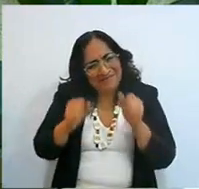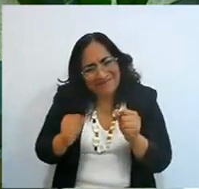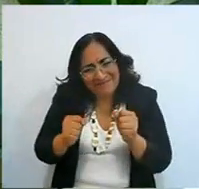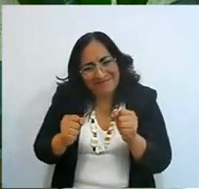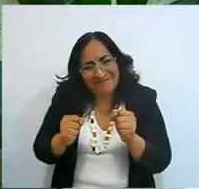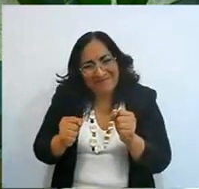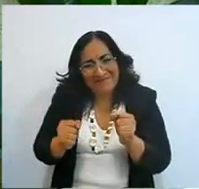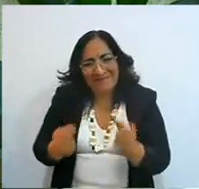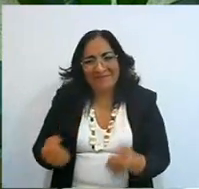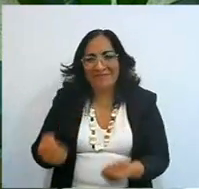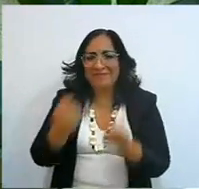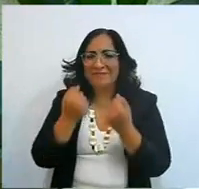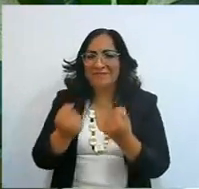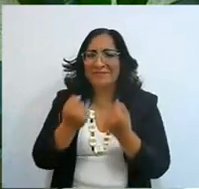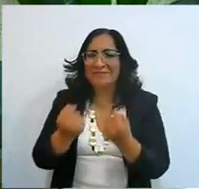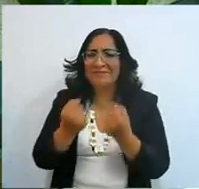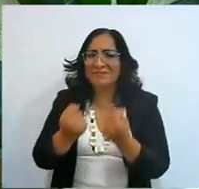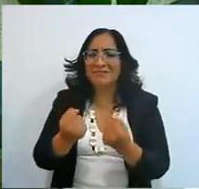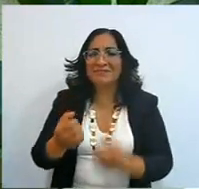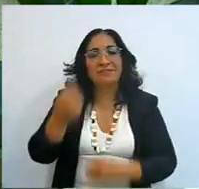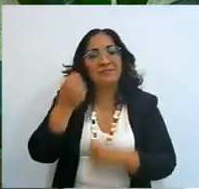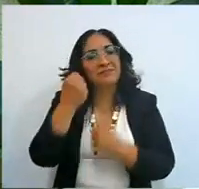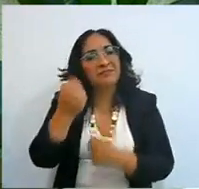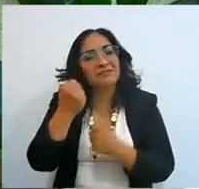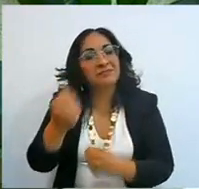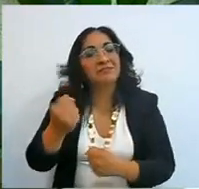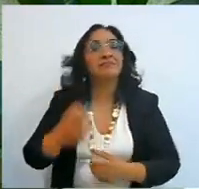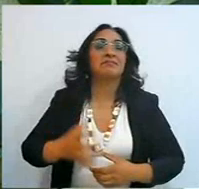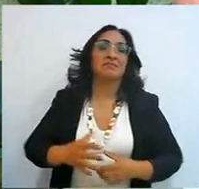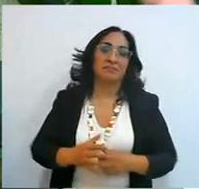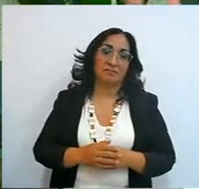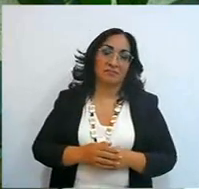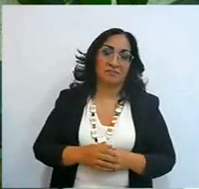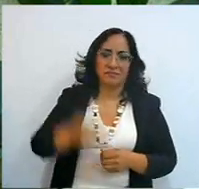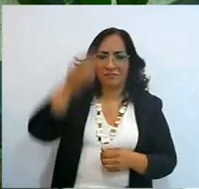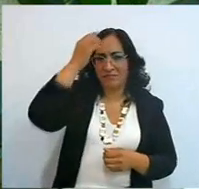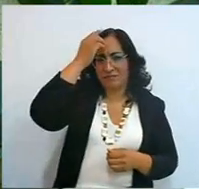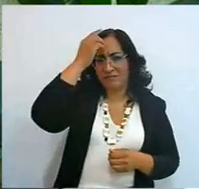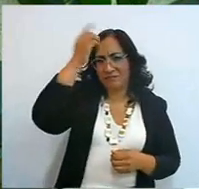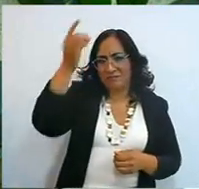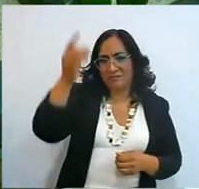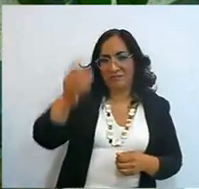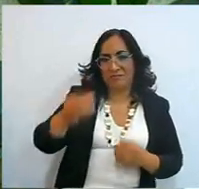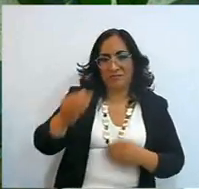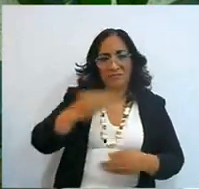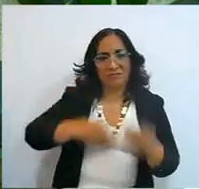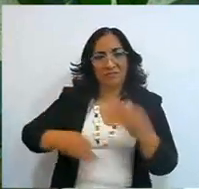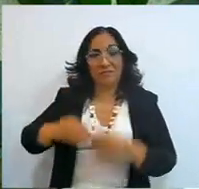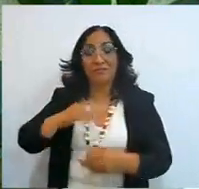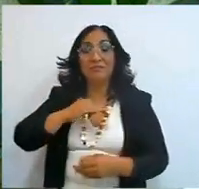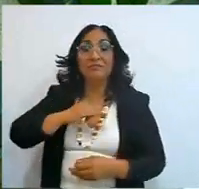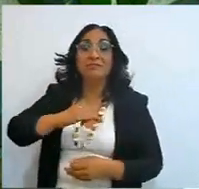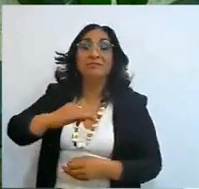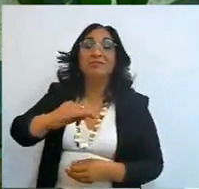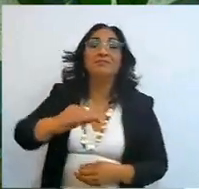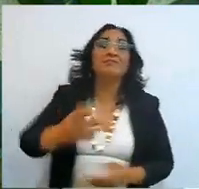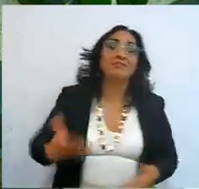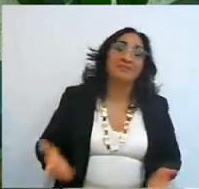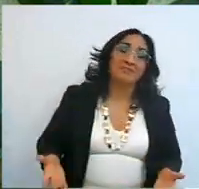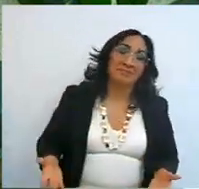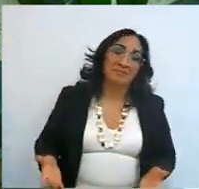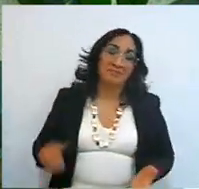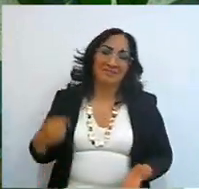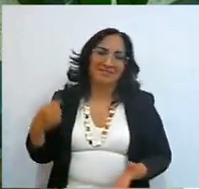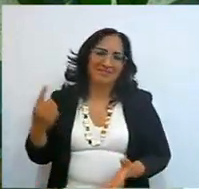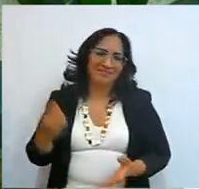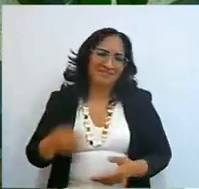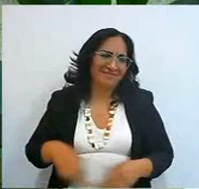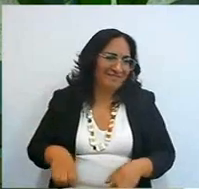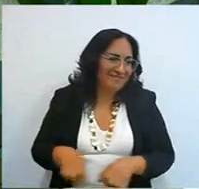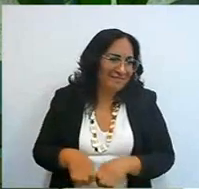and just having the idea that Almighty God, as Augustine said, we are like locusts,